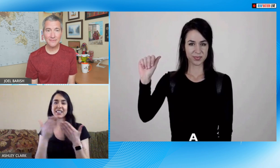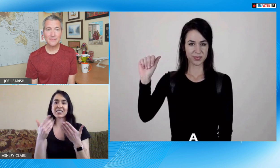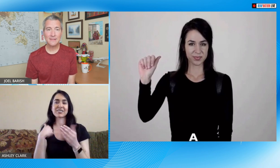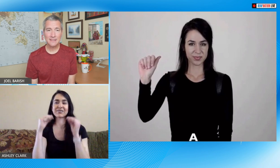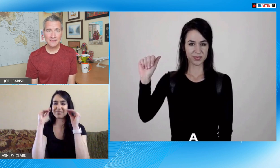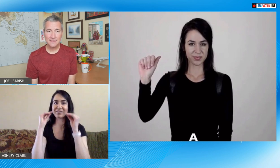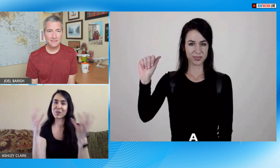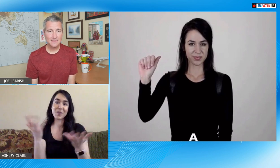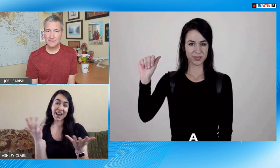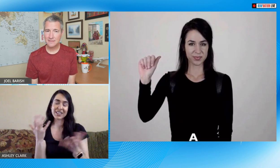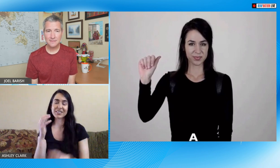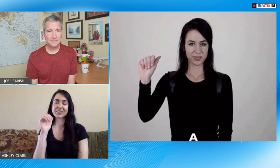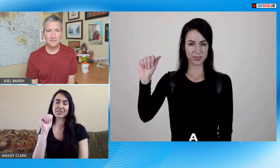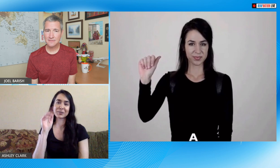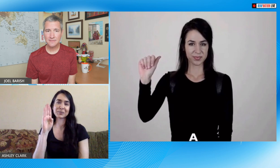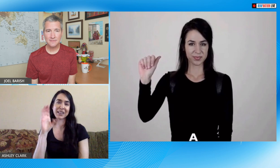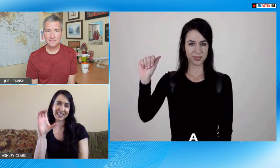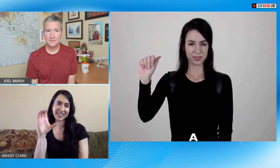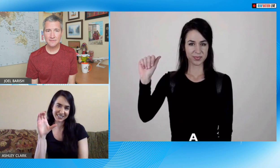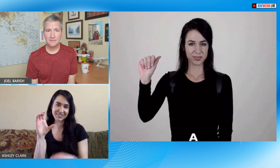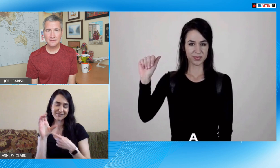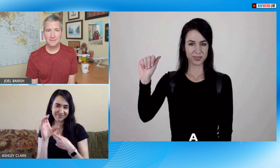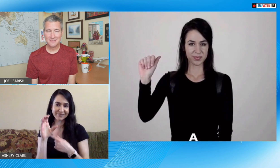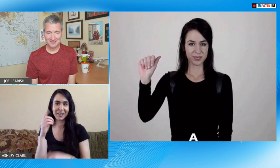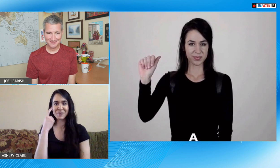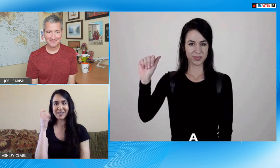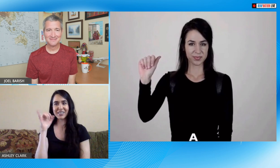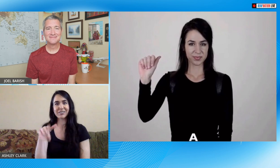that you have right there is from the very beginning I decided to start with